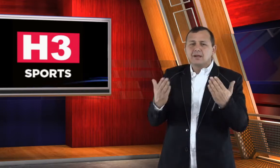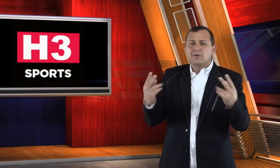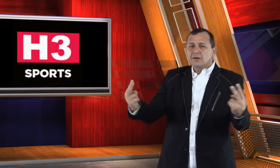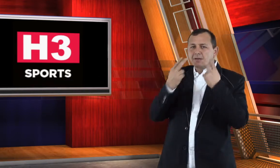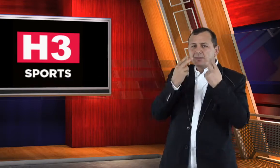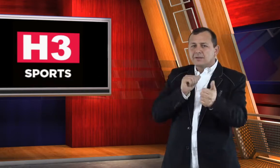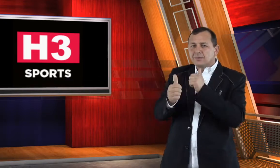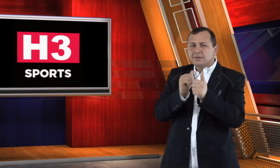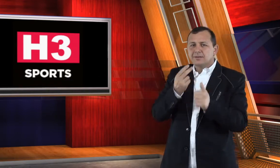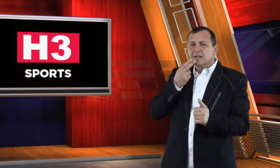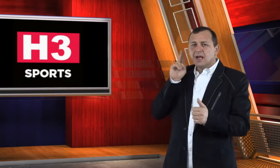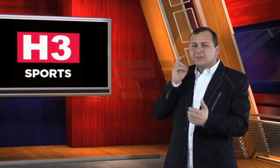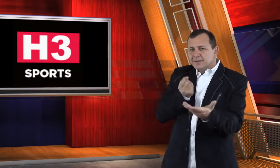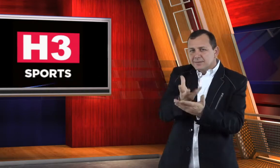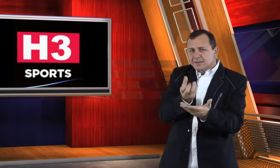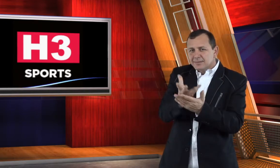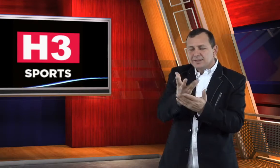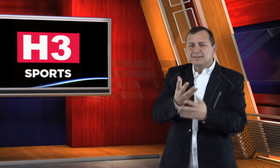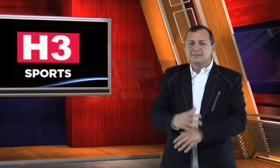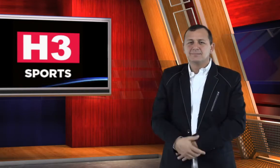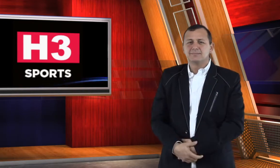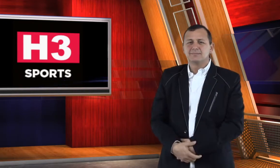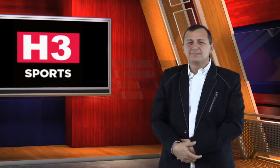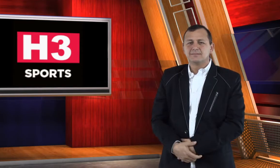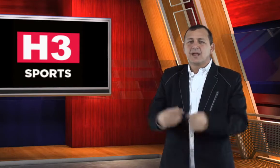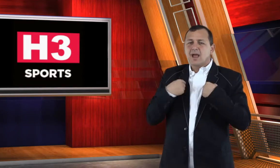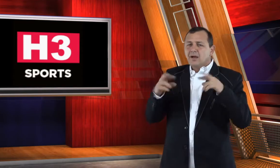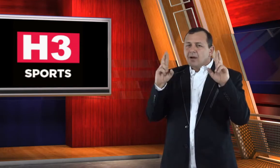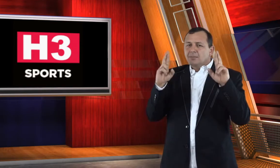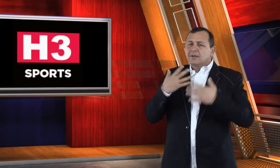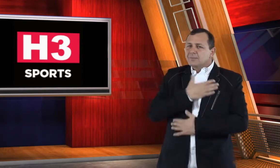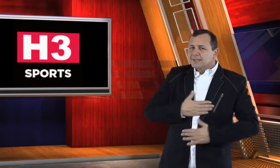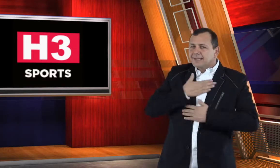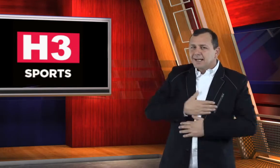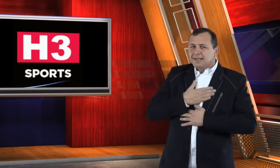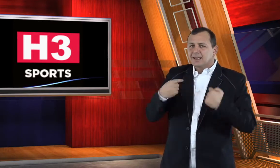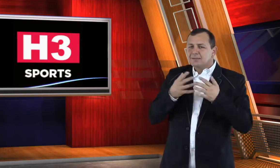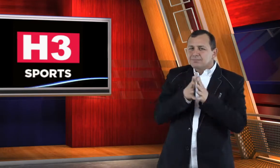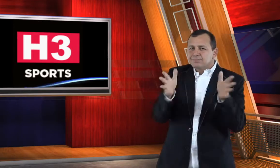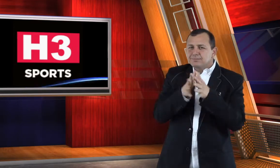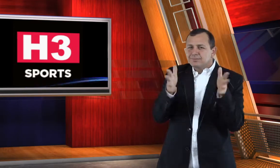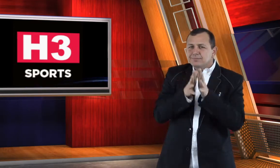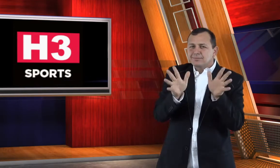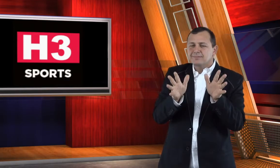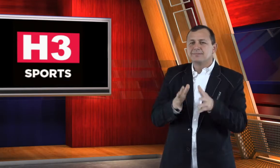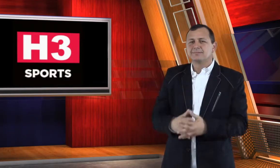Thank you for watching SportsDeaf. We hope you have enjoyed watching this program.